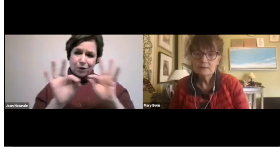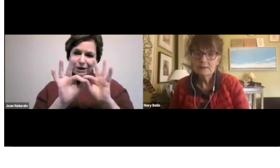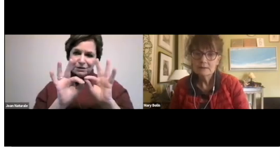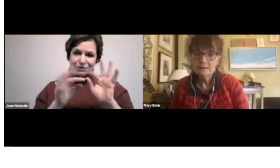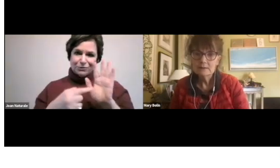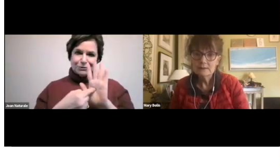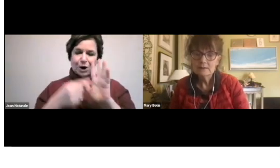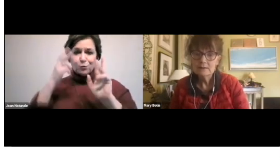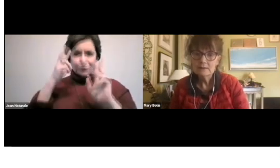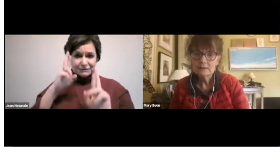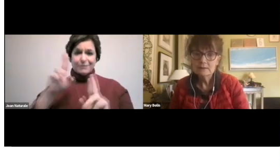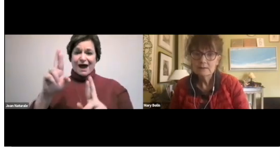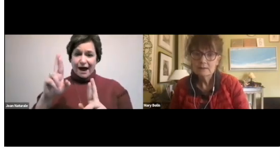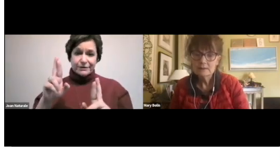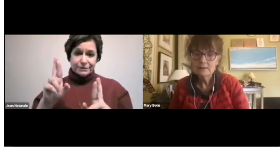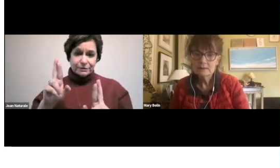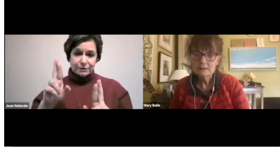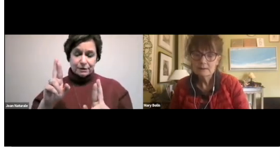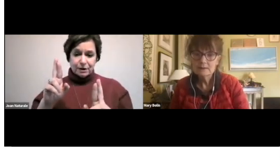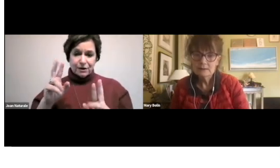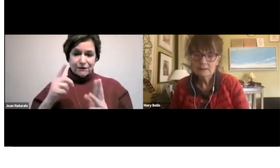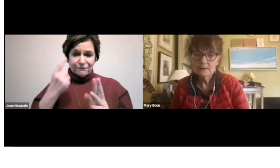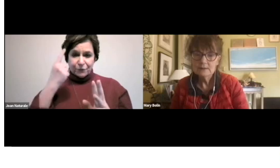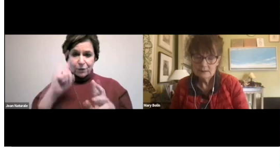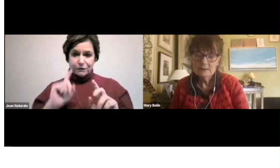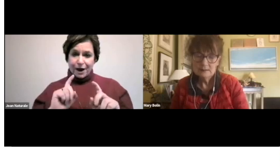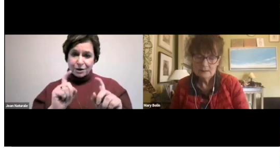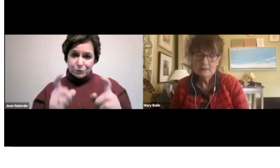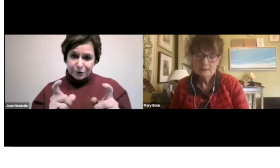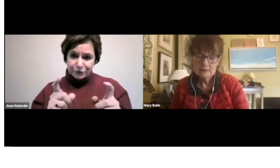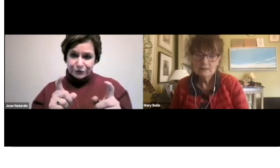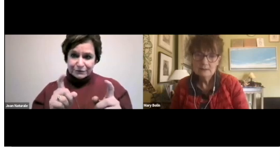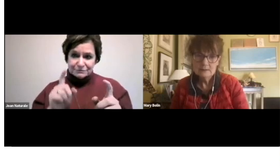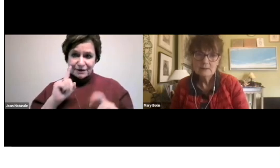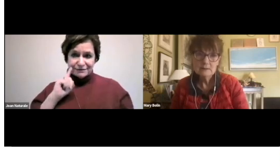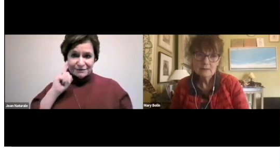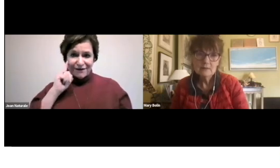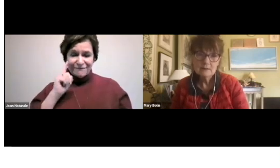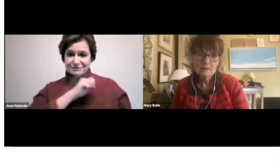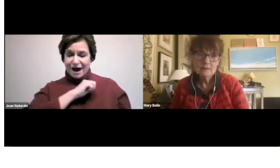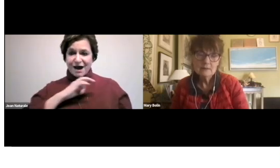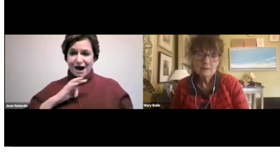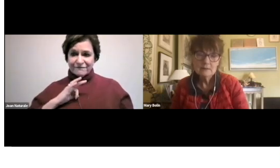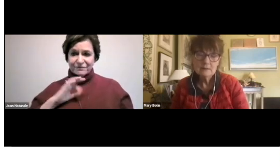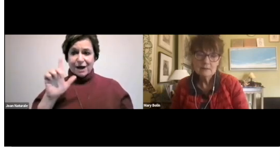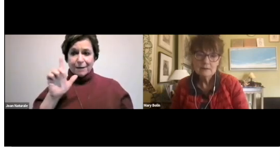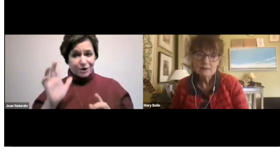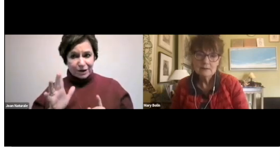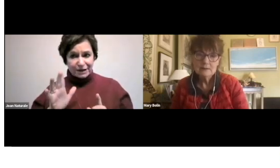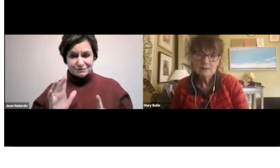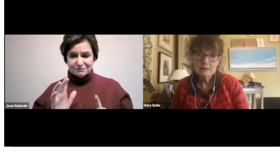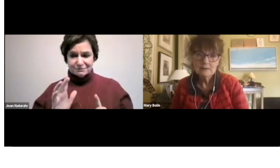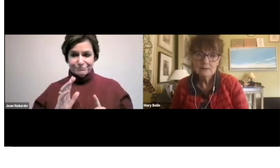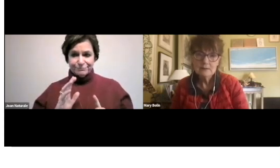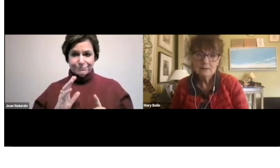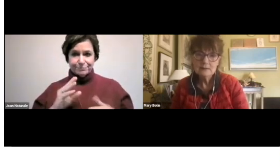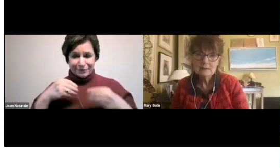So, I think it's very important to show respect for those who are contributing, deaf staff,